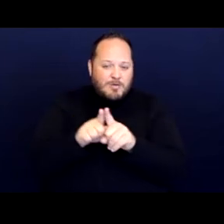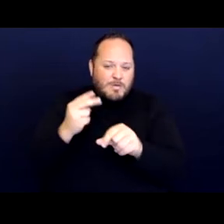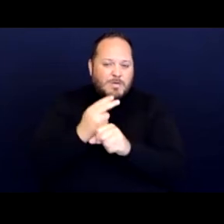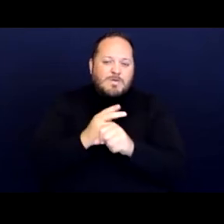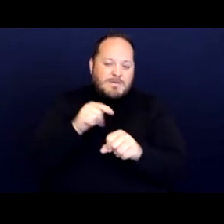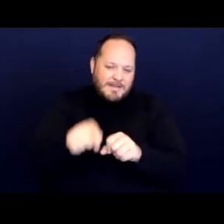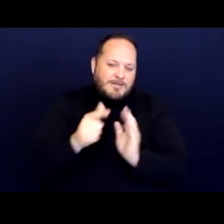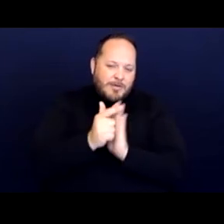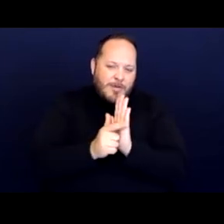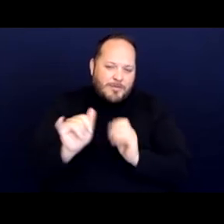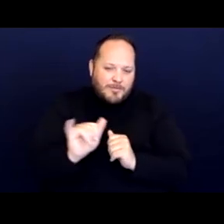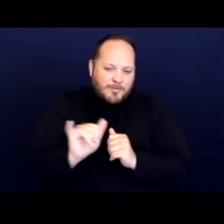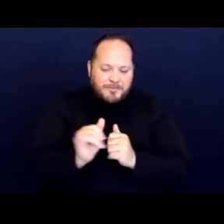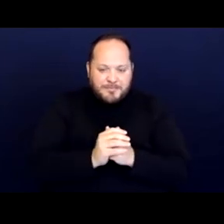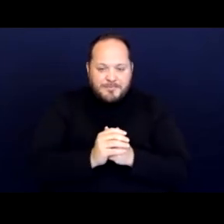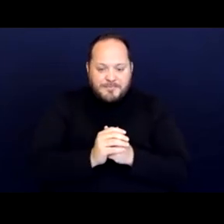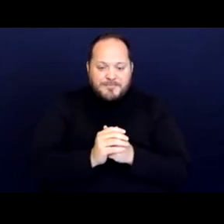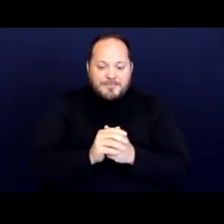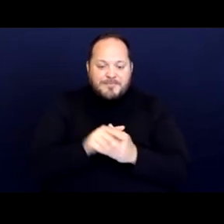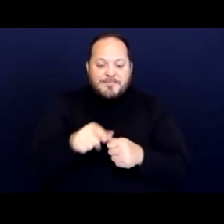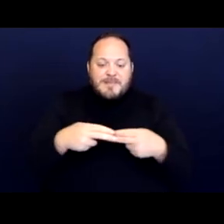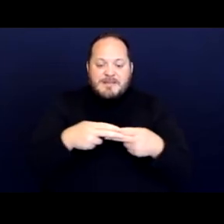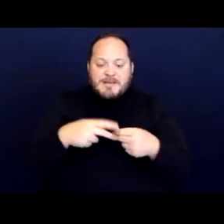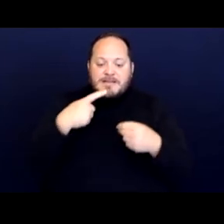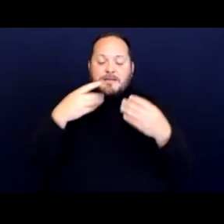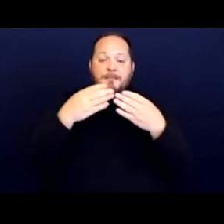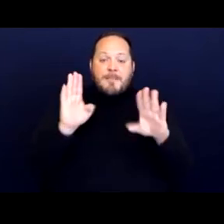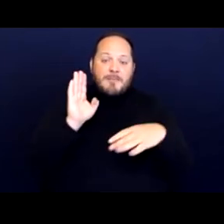And so the slide says public entities are required